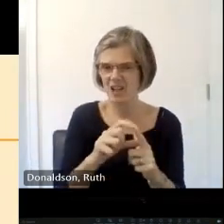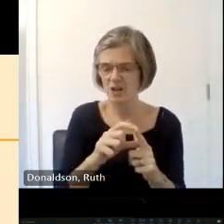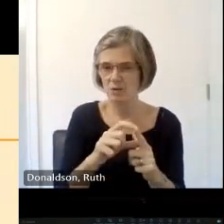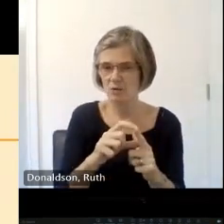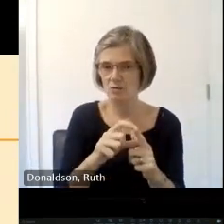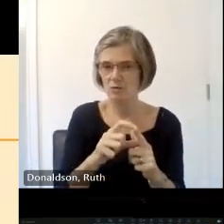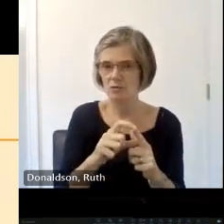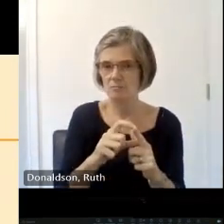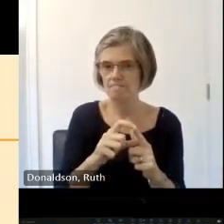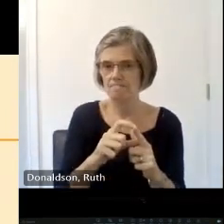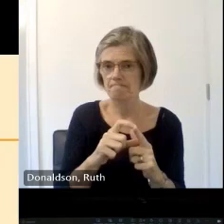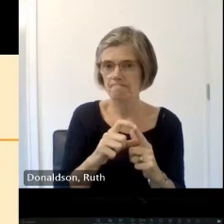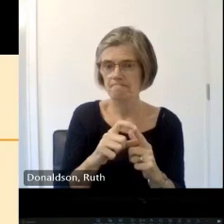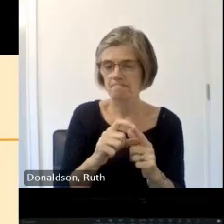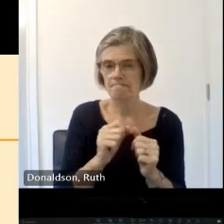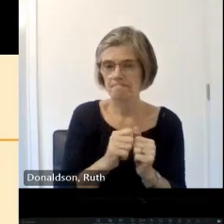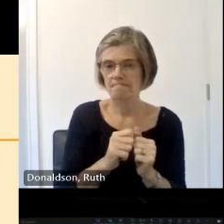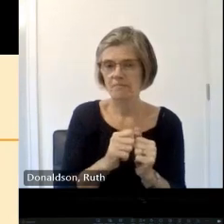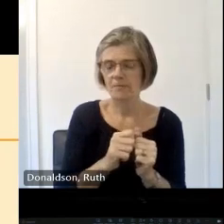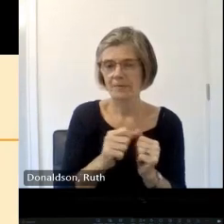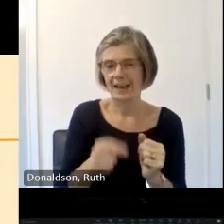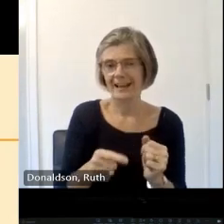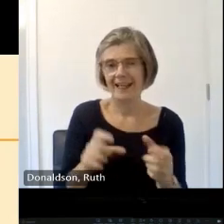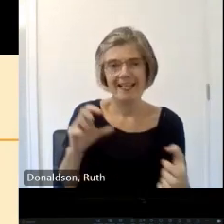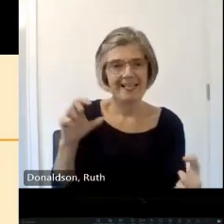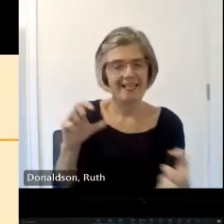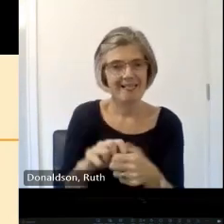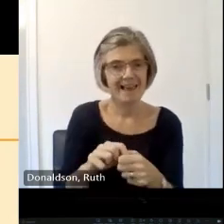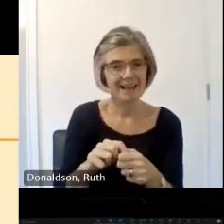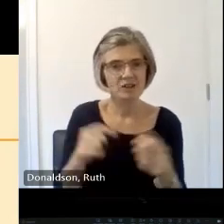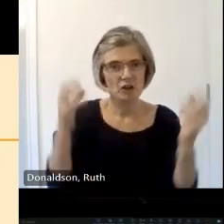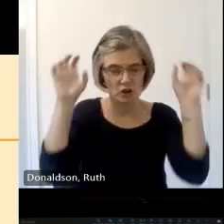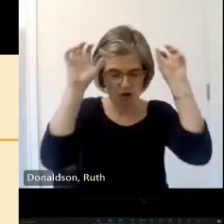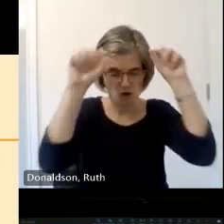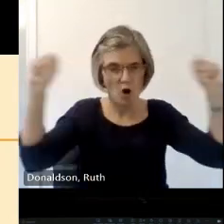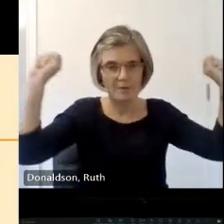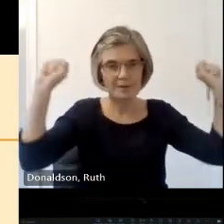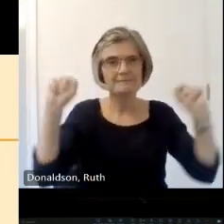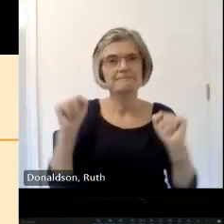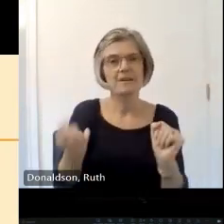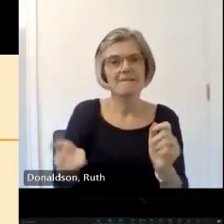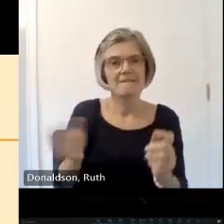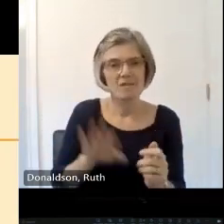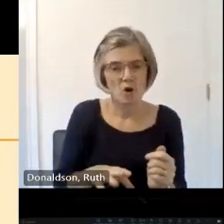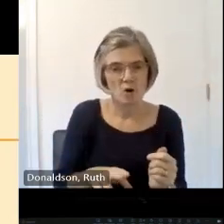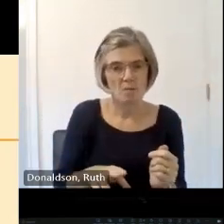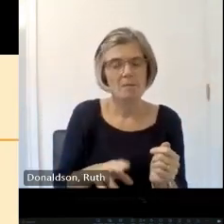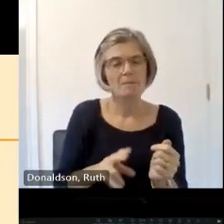the Normans came from they were the nors men they came from Scandinavia who were the Vikings so the